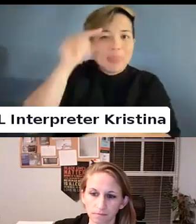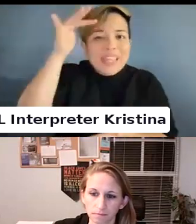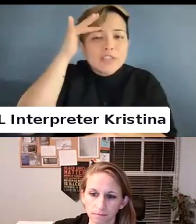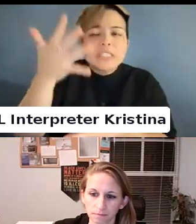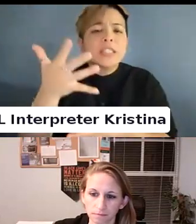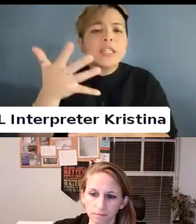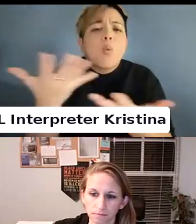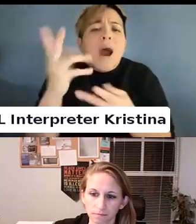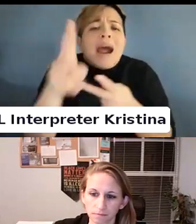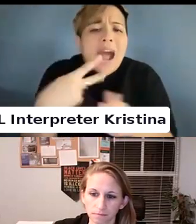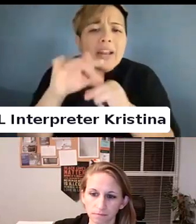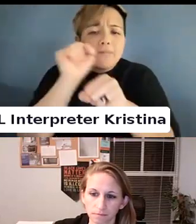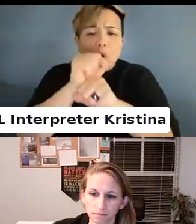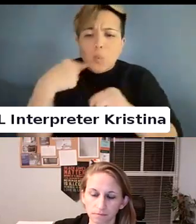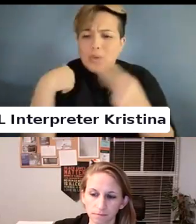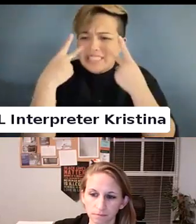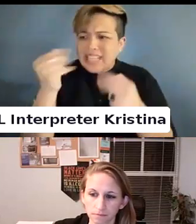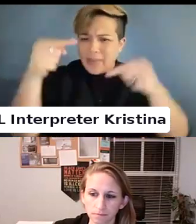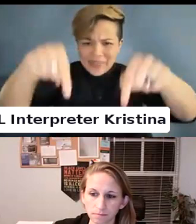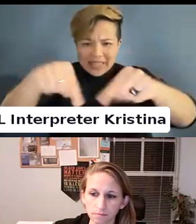what kind of work are we seeing at this intersection?